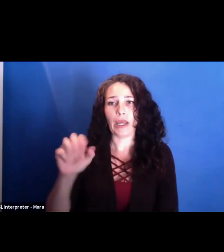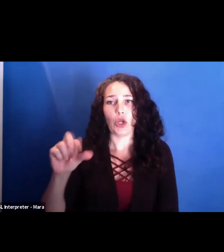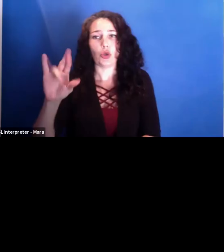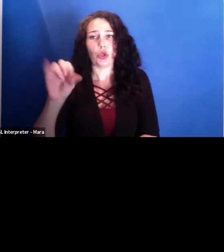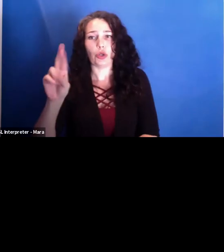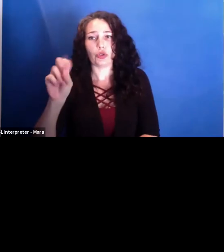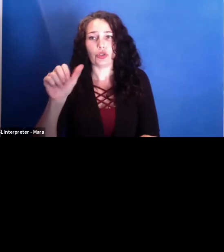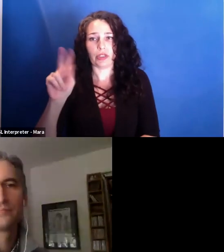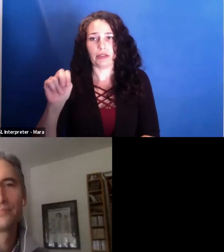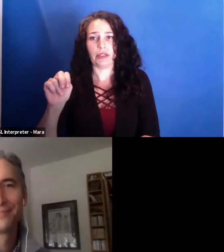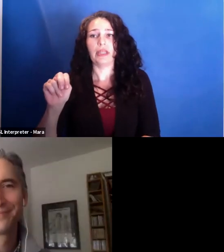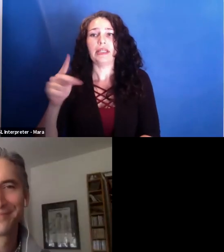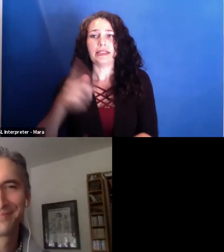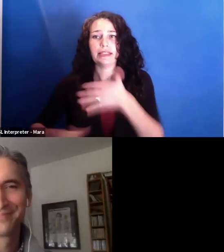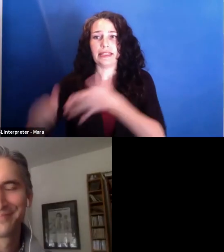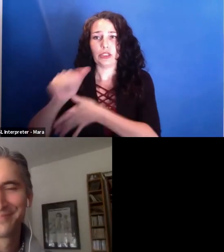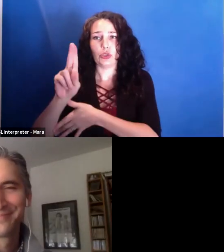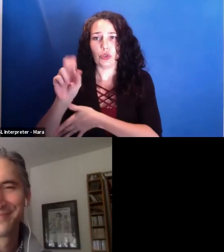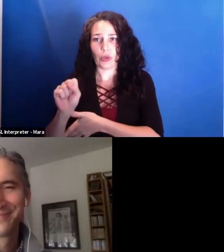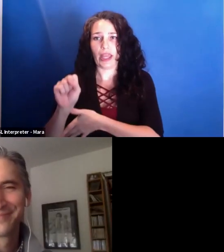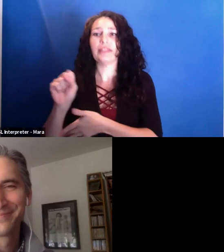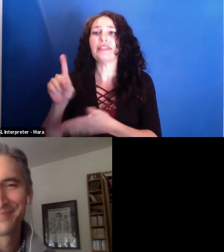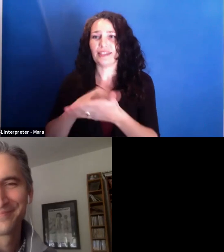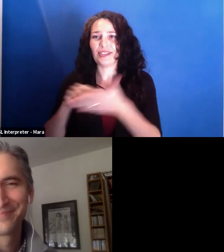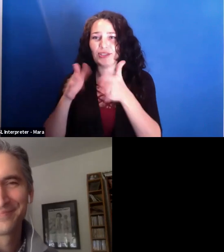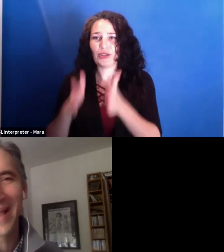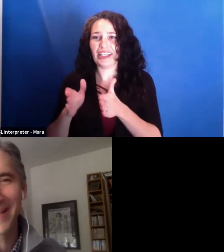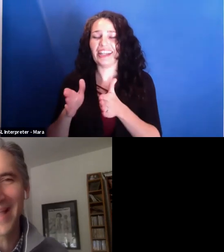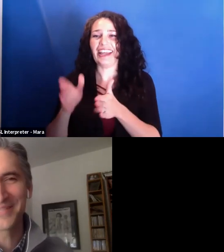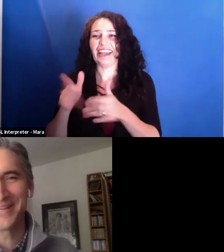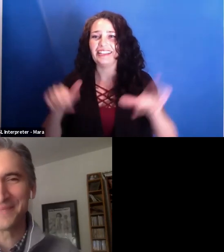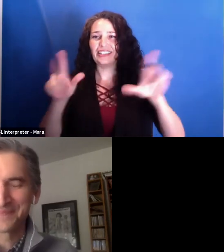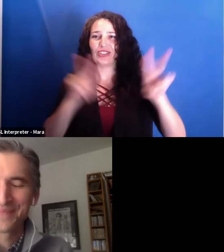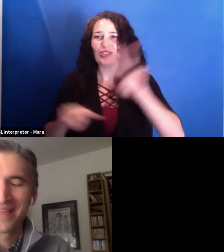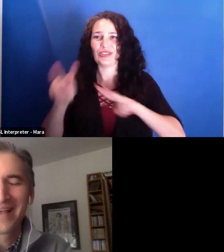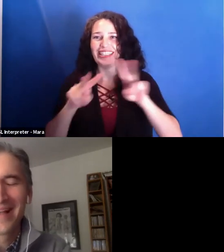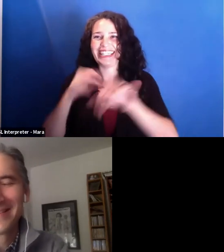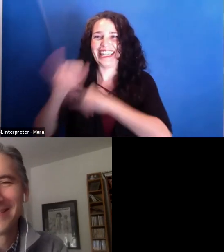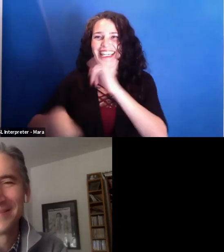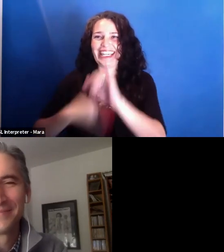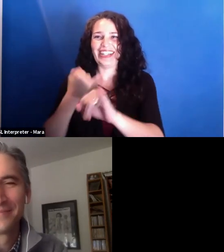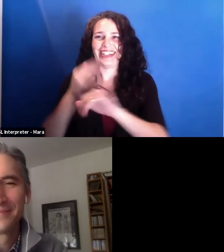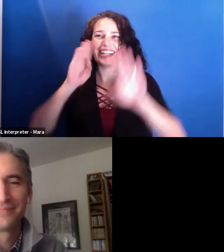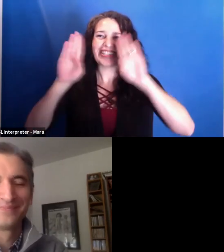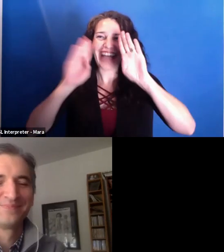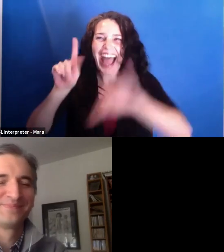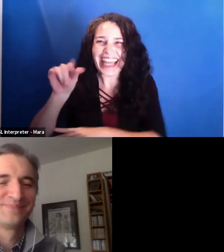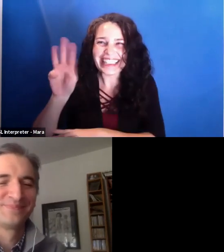Critic at Screen International. Hi, Tim. Oh, there you go. Now you're unmuted.